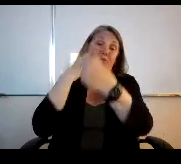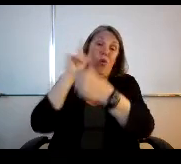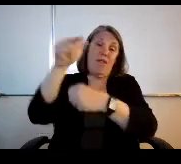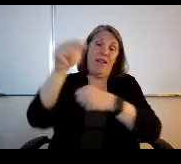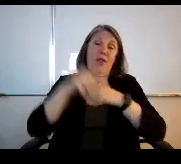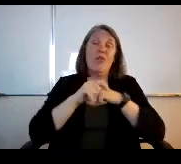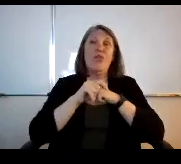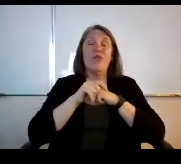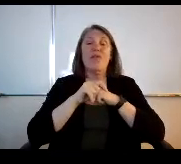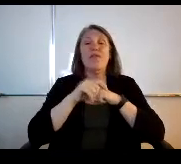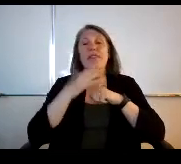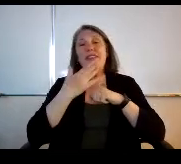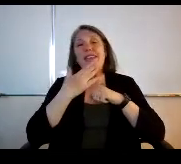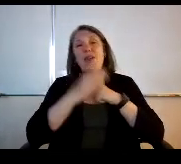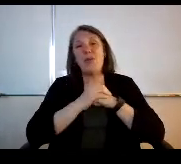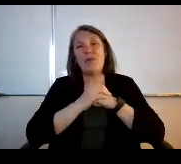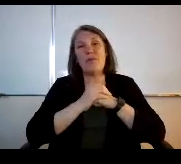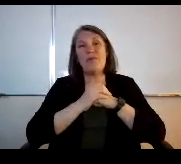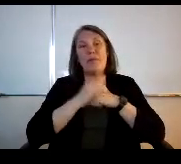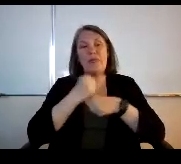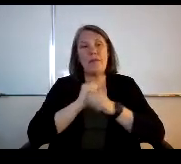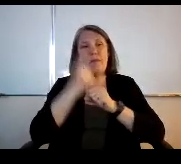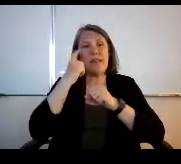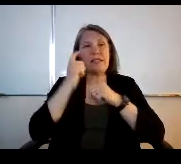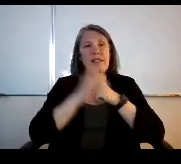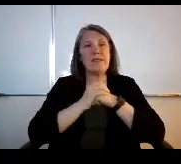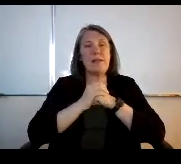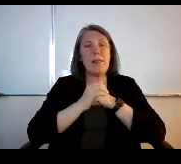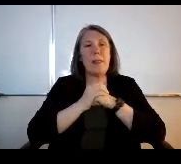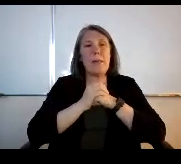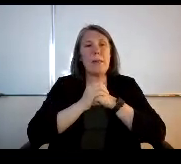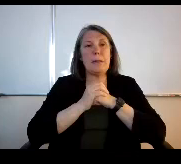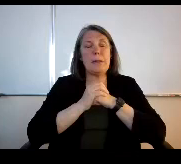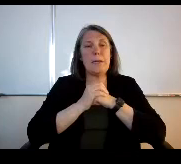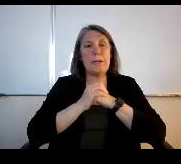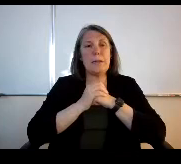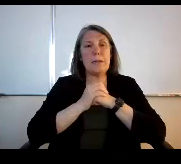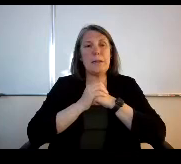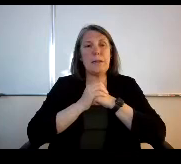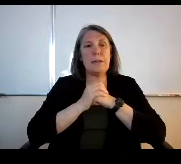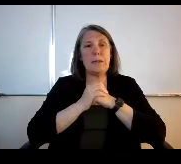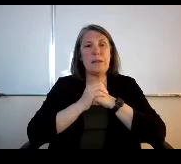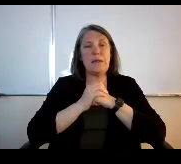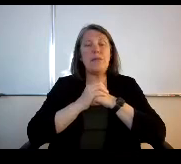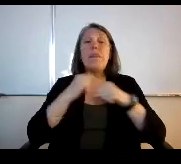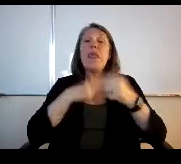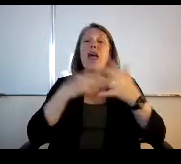Thank you, Miss Allen makes sense. I wanted to make sure that Esser funds